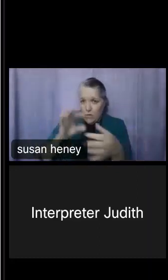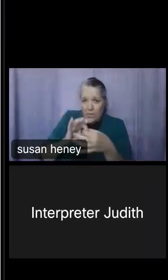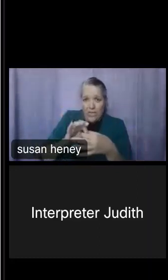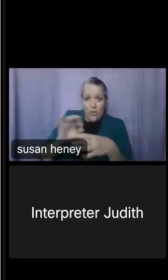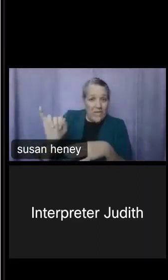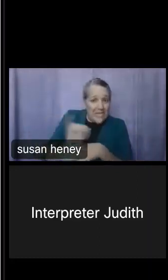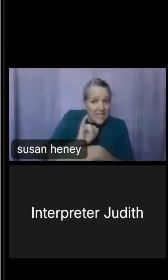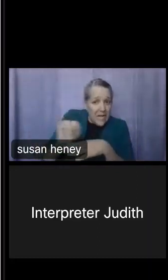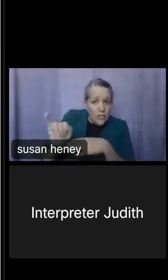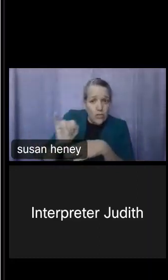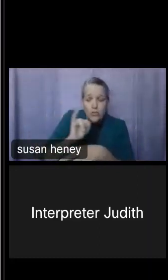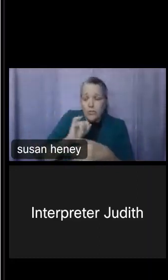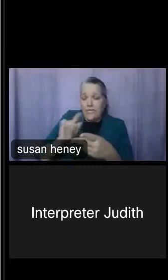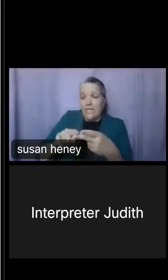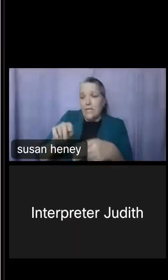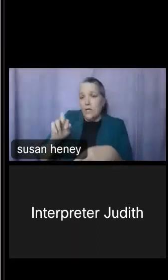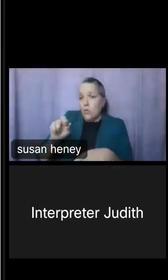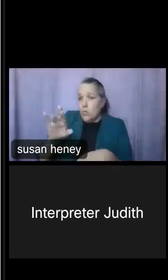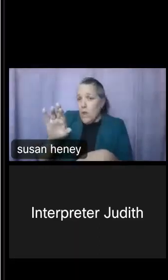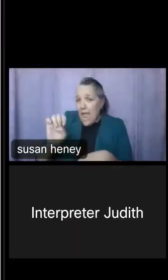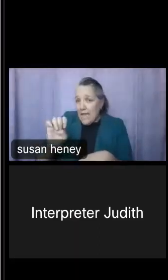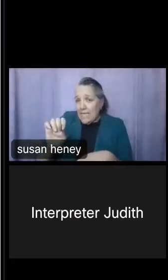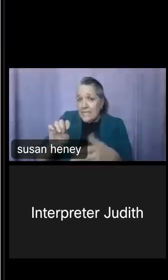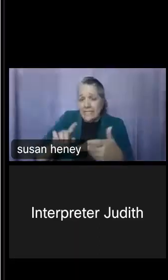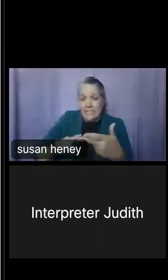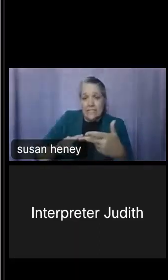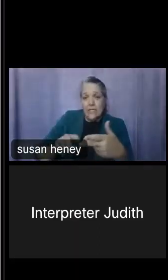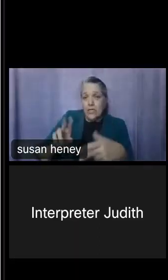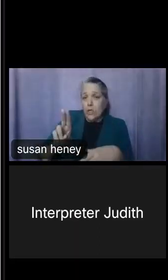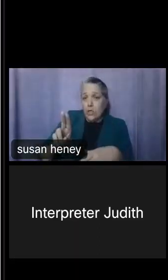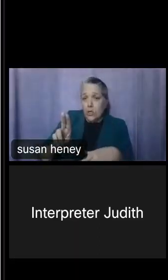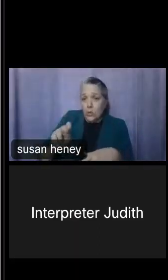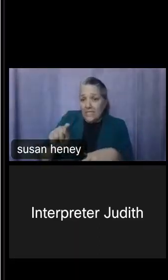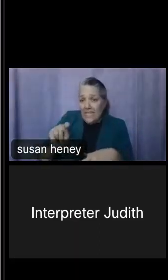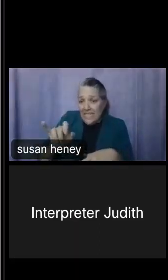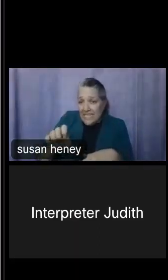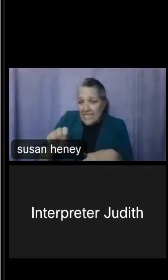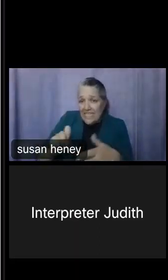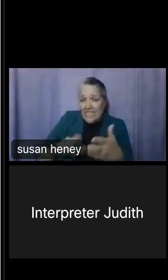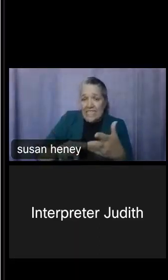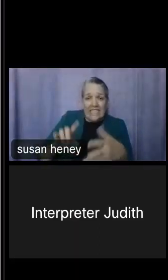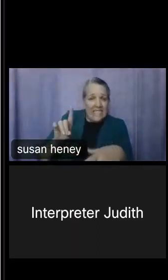on race, if you need information on utilities, disability, fertility, it has a wide range